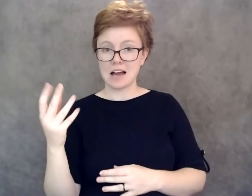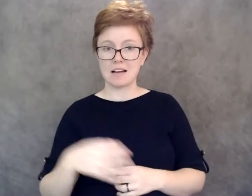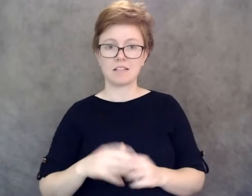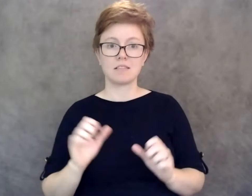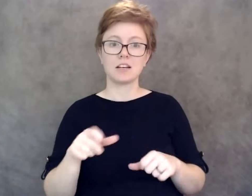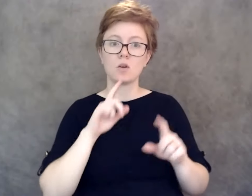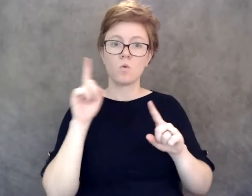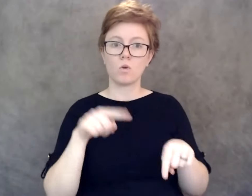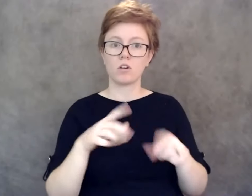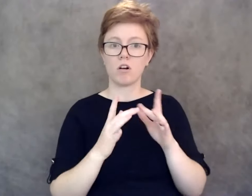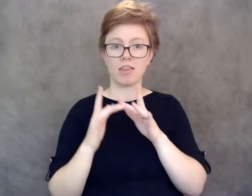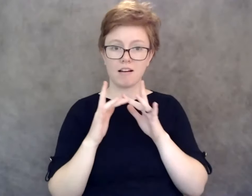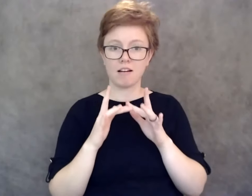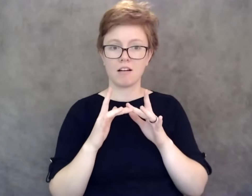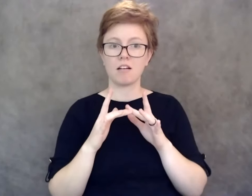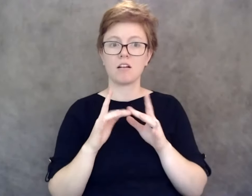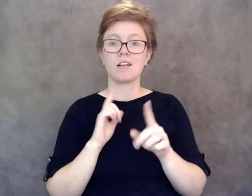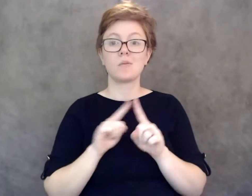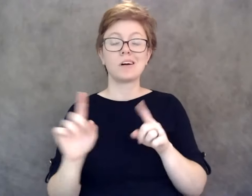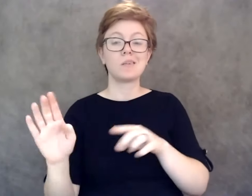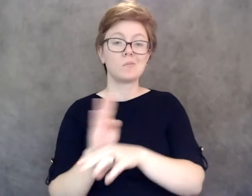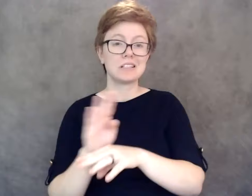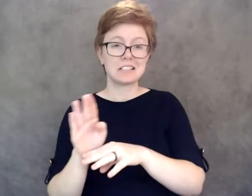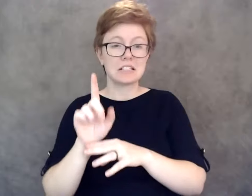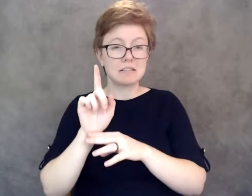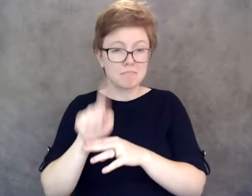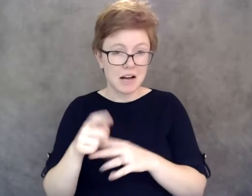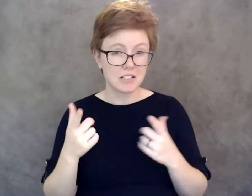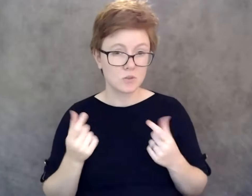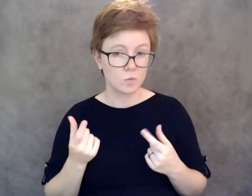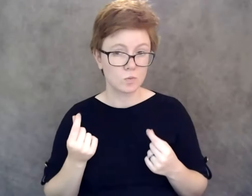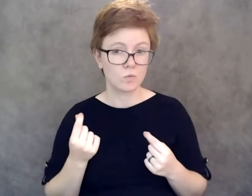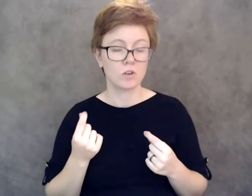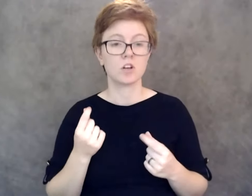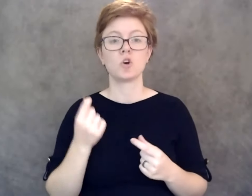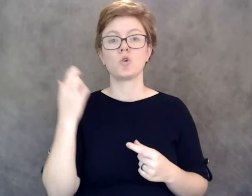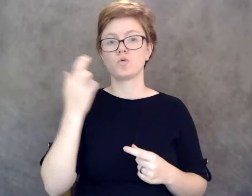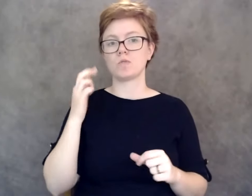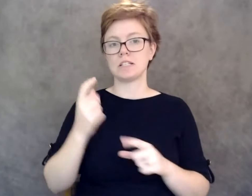but what businesses have to do is make reasonable modifications and accommodations.